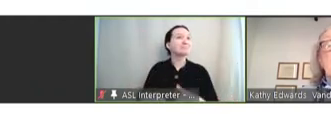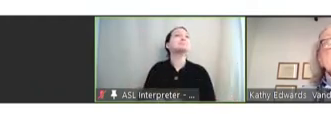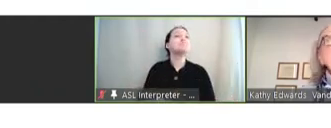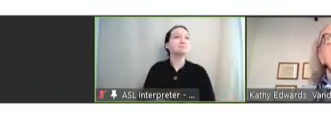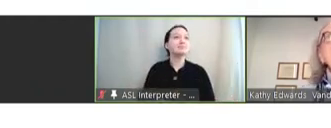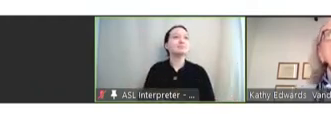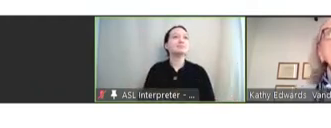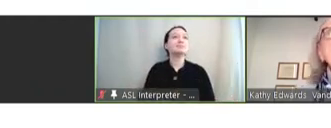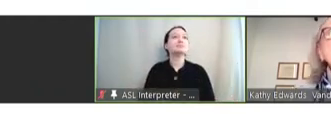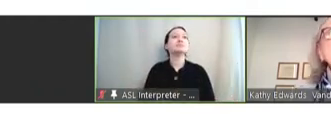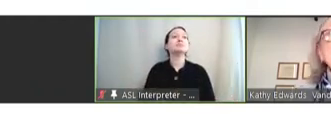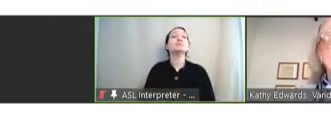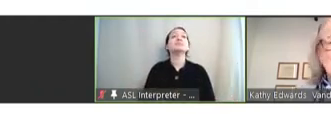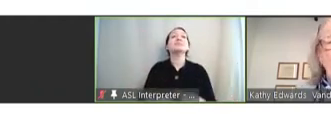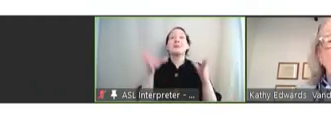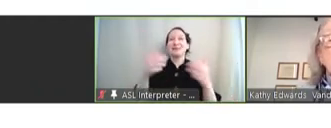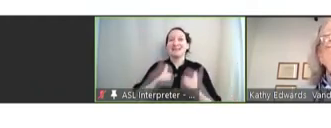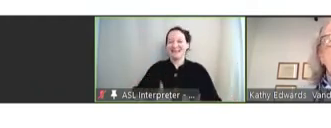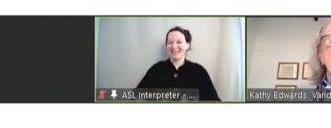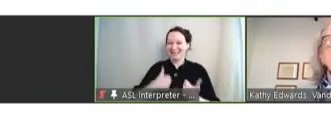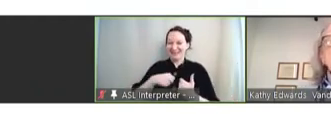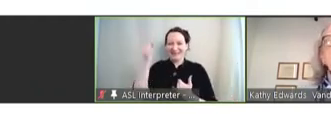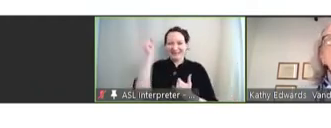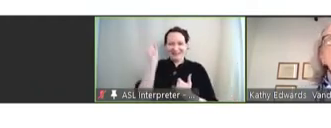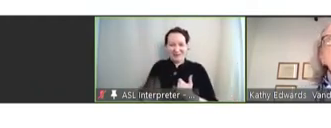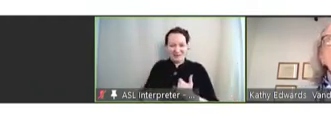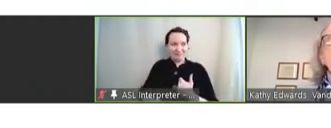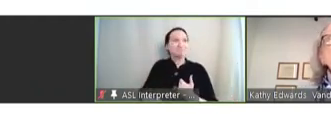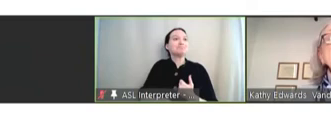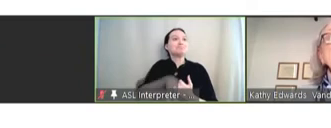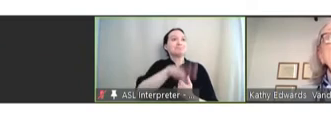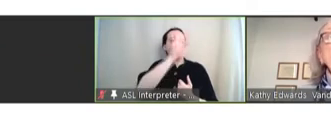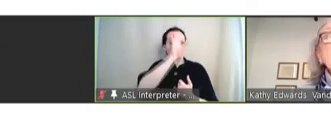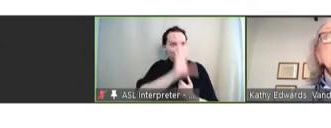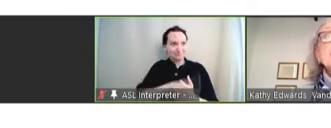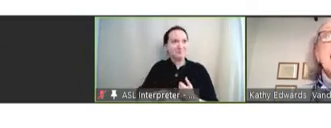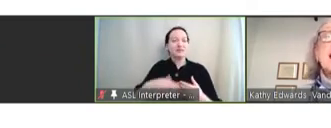As someone who lives in the South, we also know that there are disparities